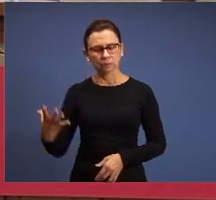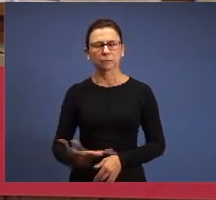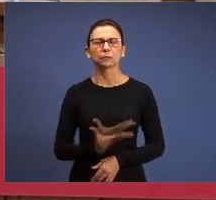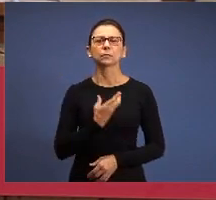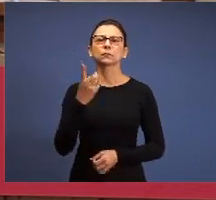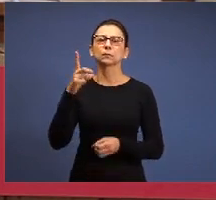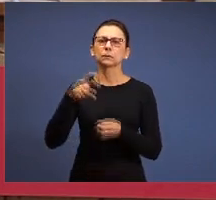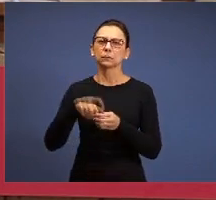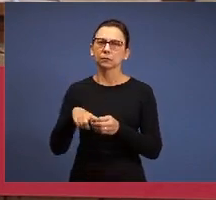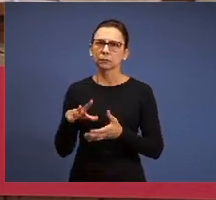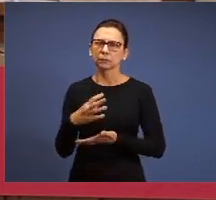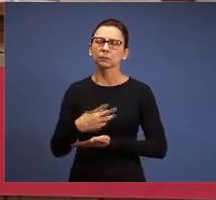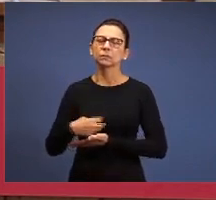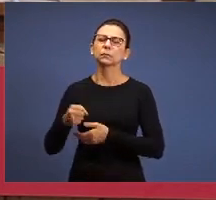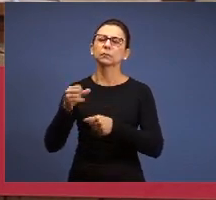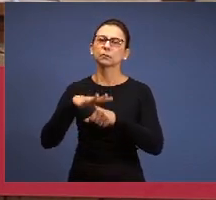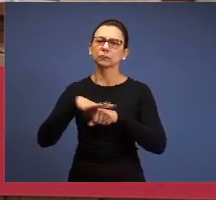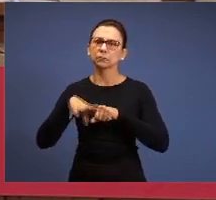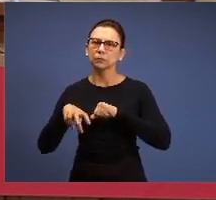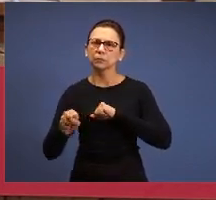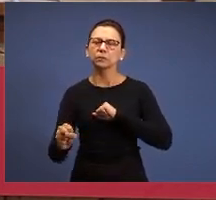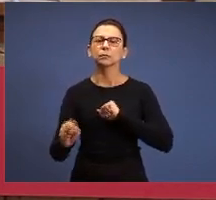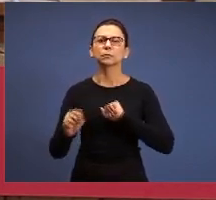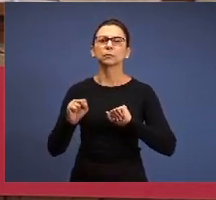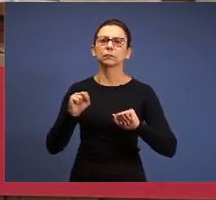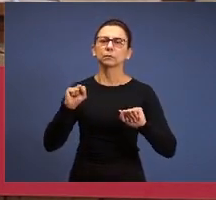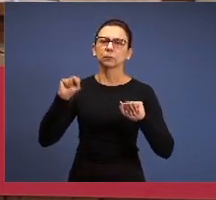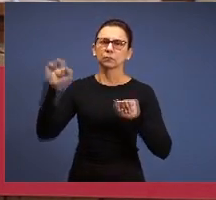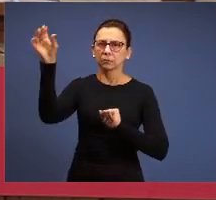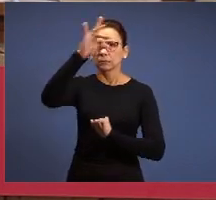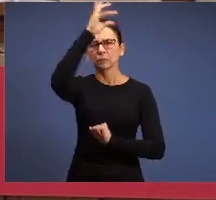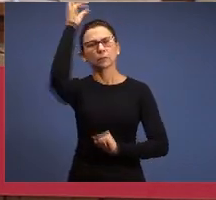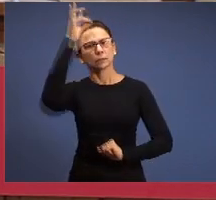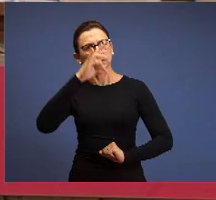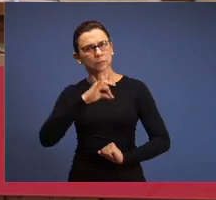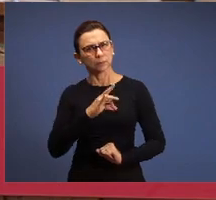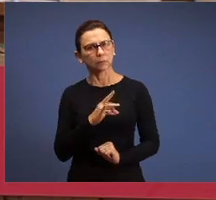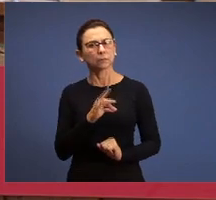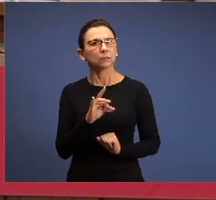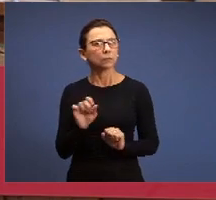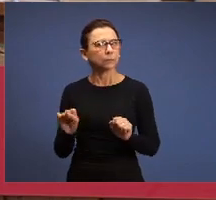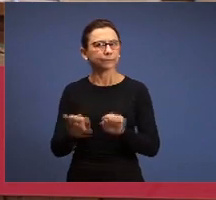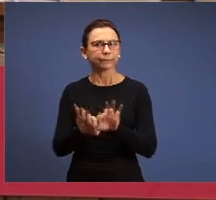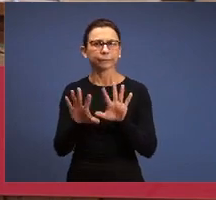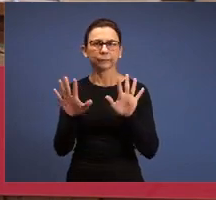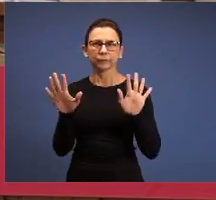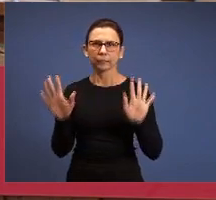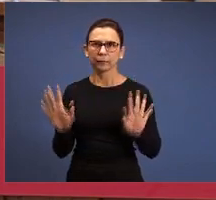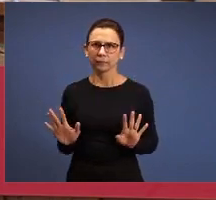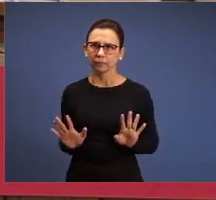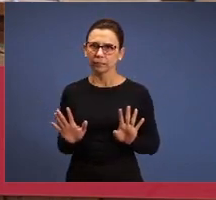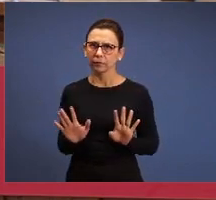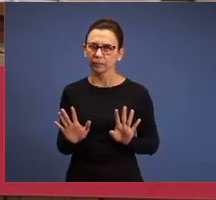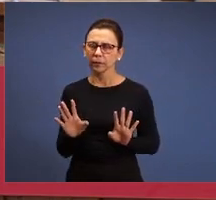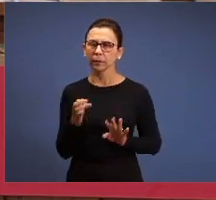that Jesus heals, Jesus saves, Jesus baptizes with the Holy Spirit, it's clear, it's important,